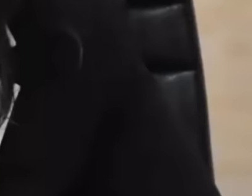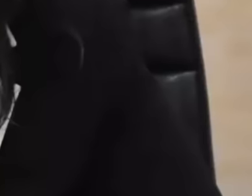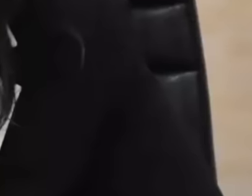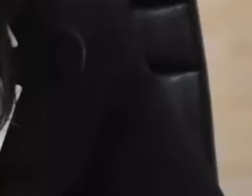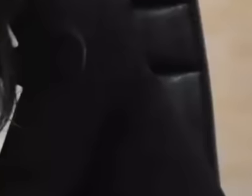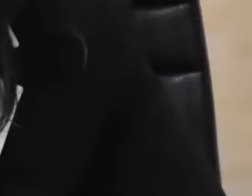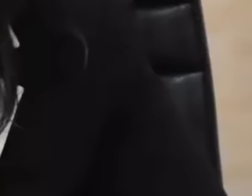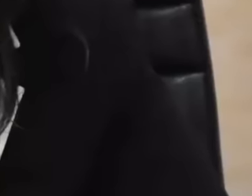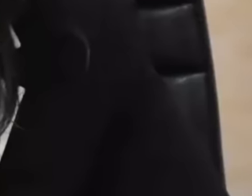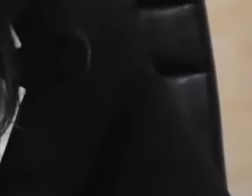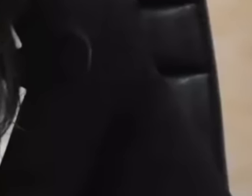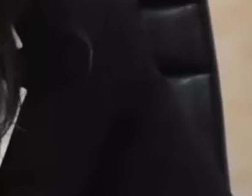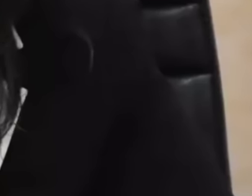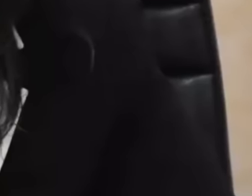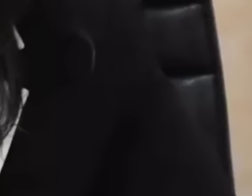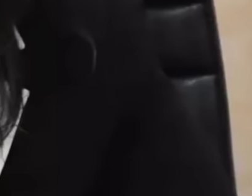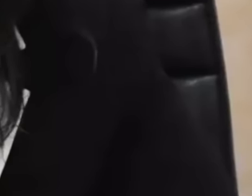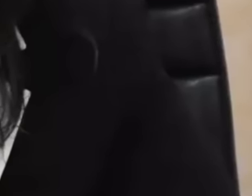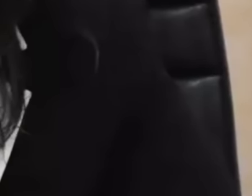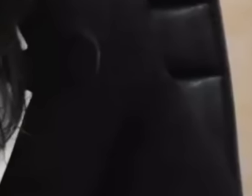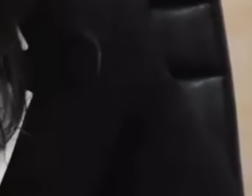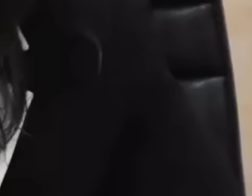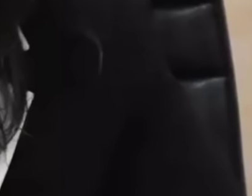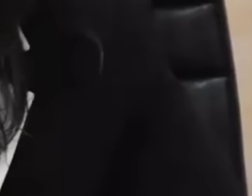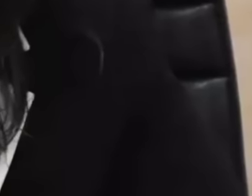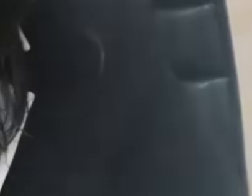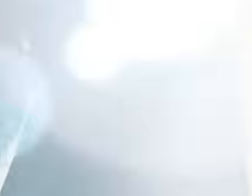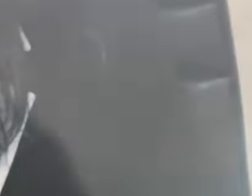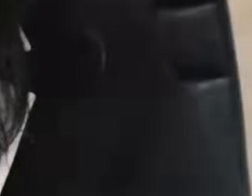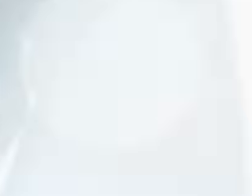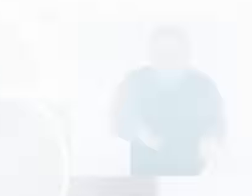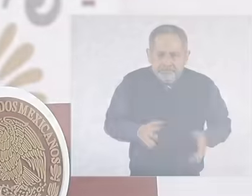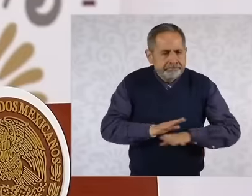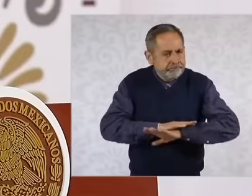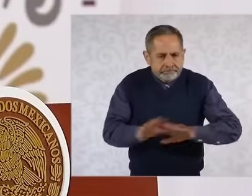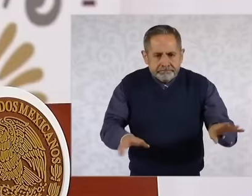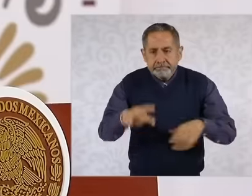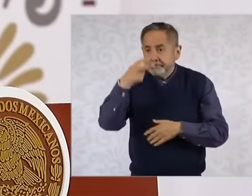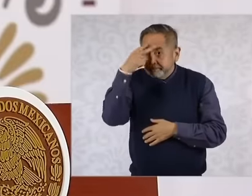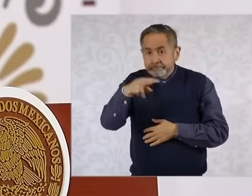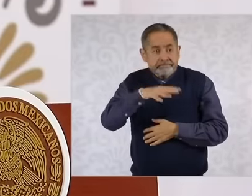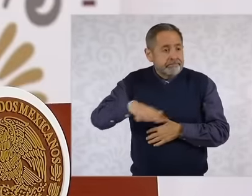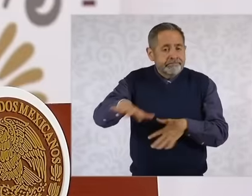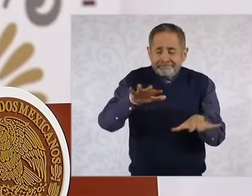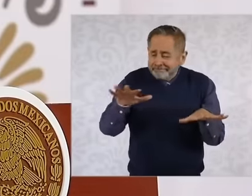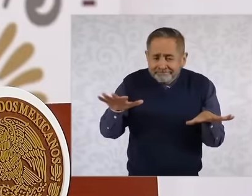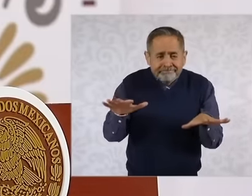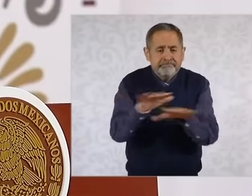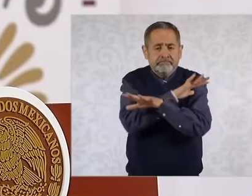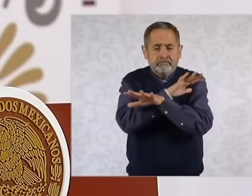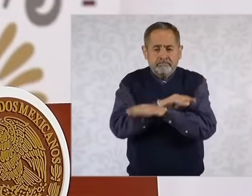as minister of the supreme court today at the press conference President